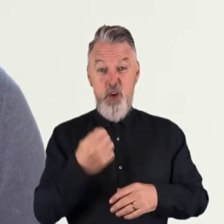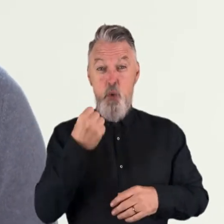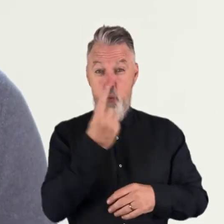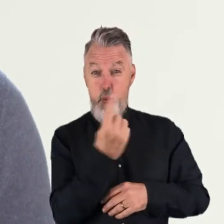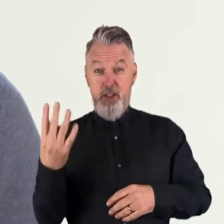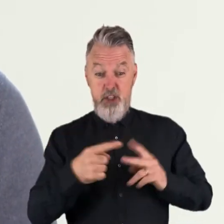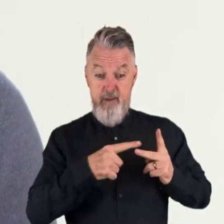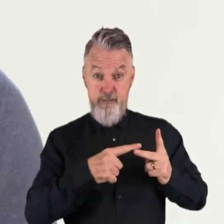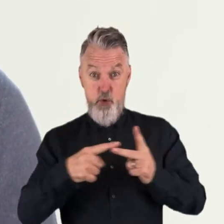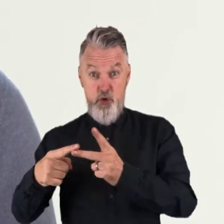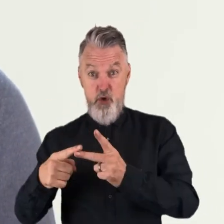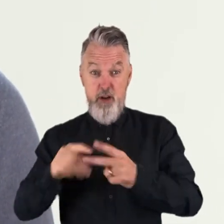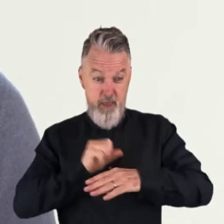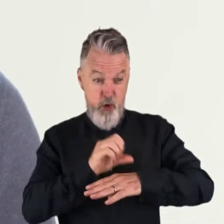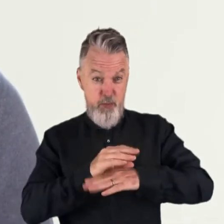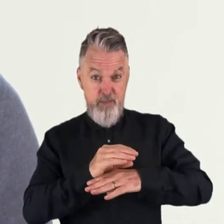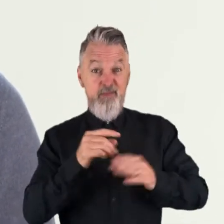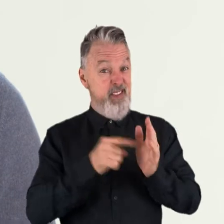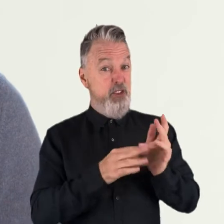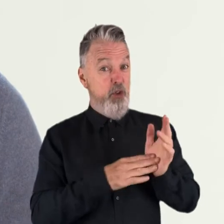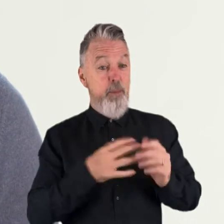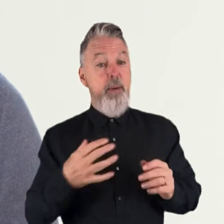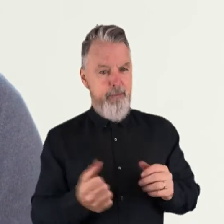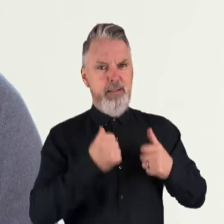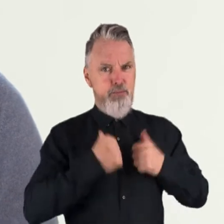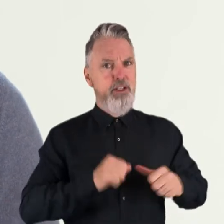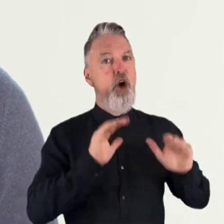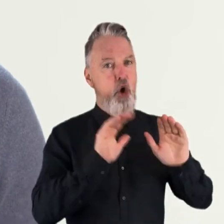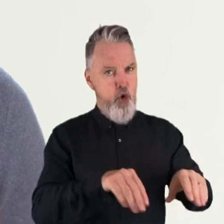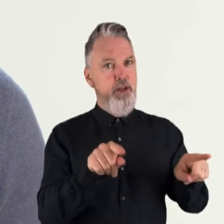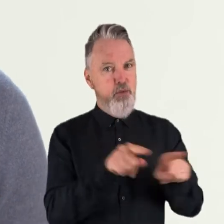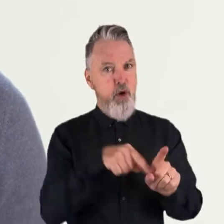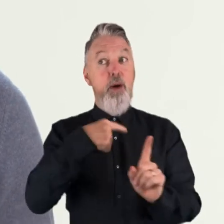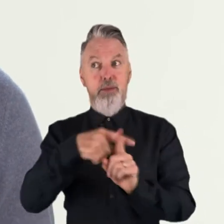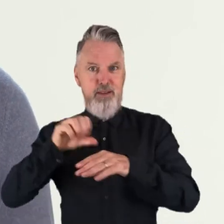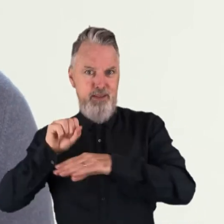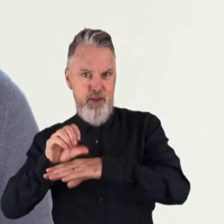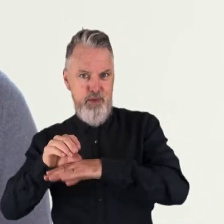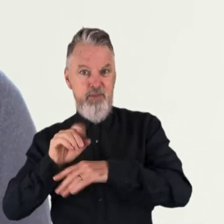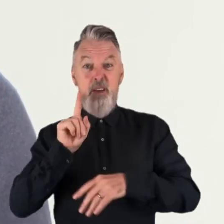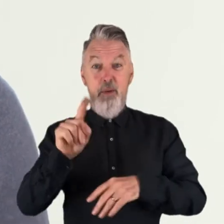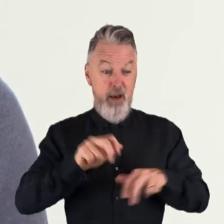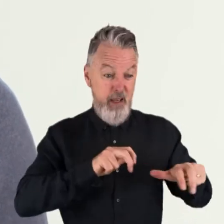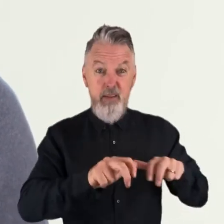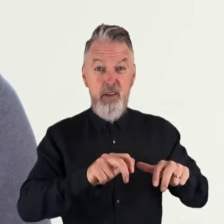Tom needed to practice at home regularly in order in order to make progress. But the activities were boring and repetitive.